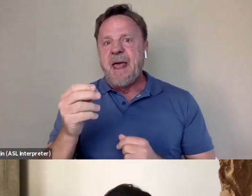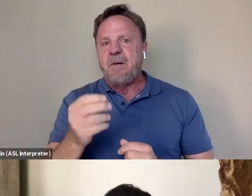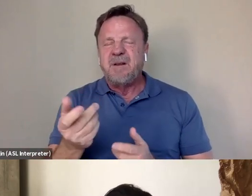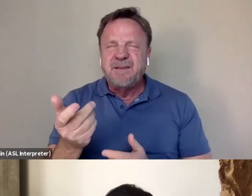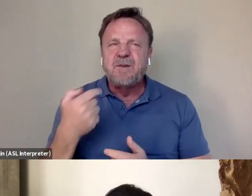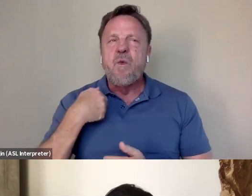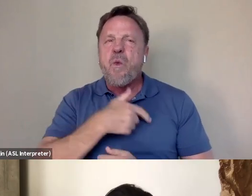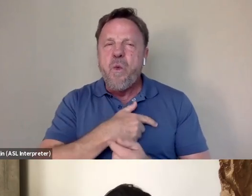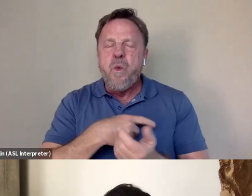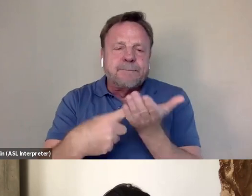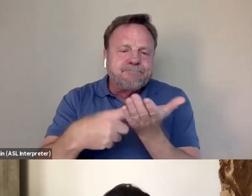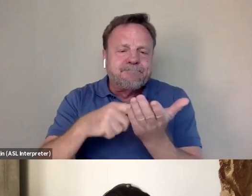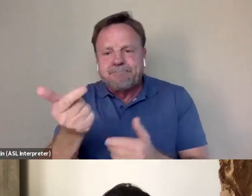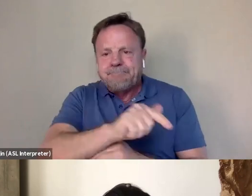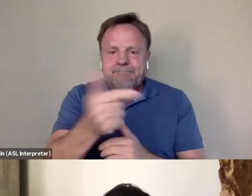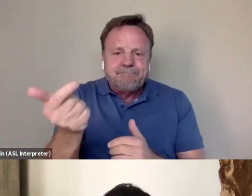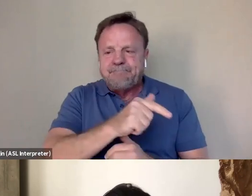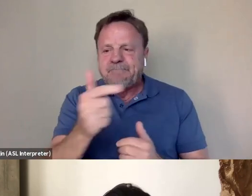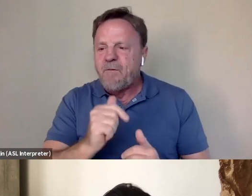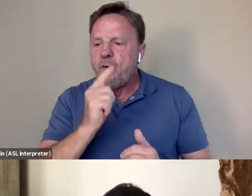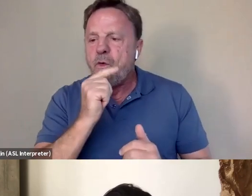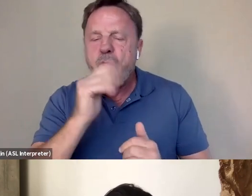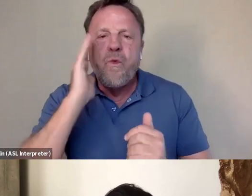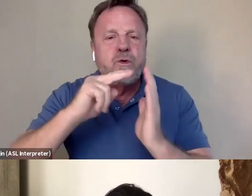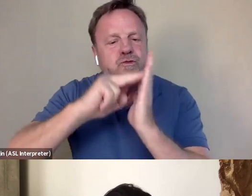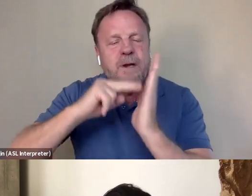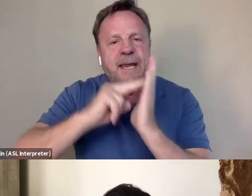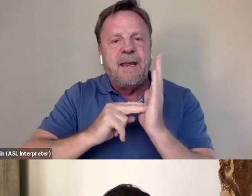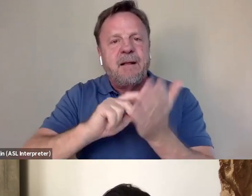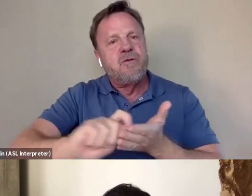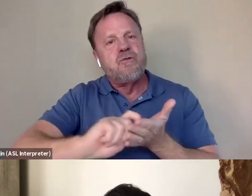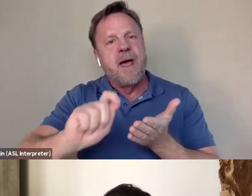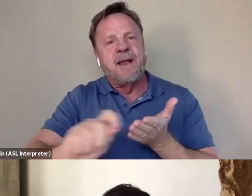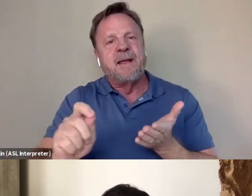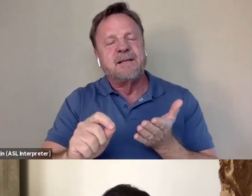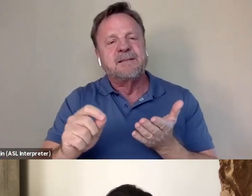about who would read these writings. And, you know, it went from like,